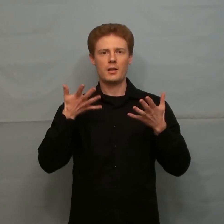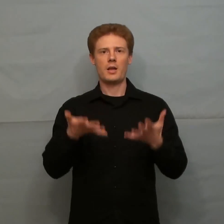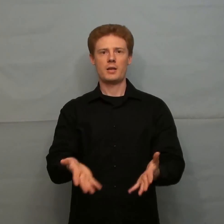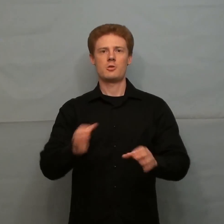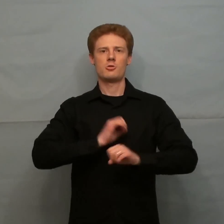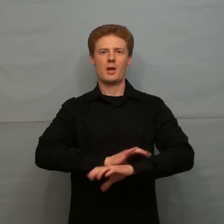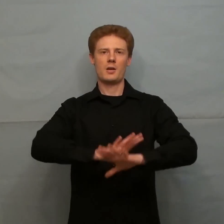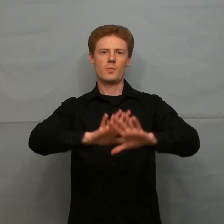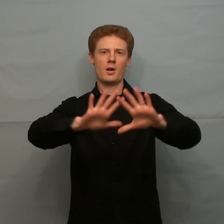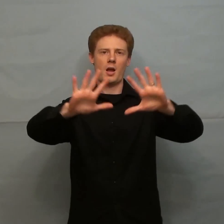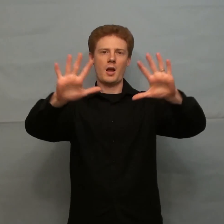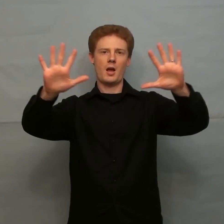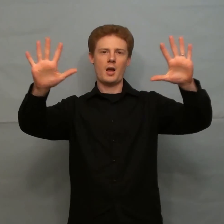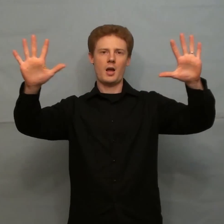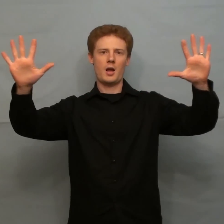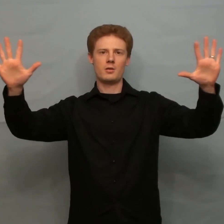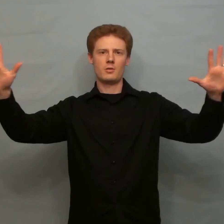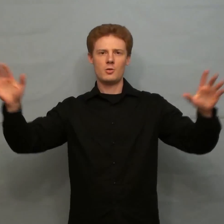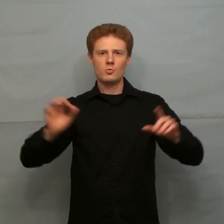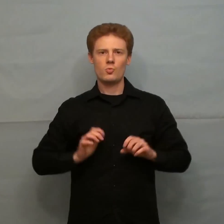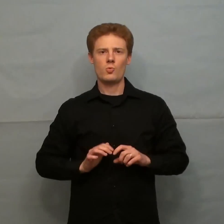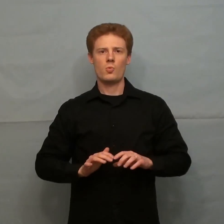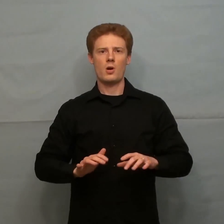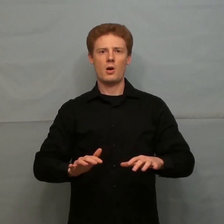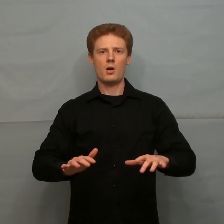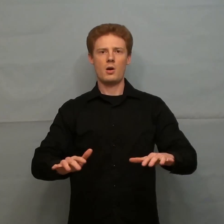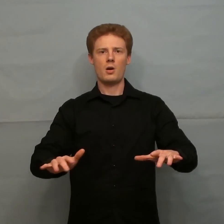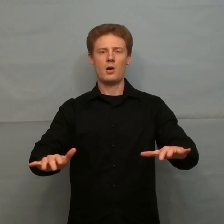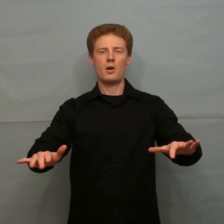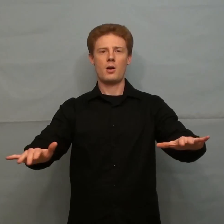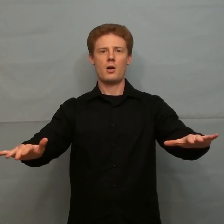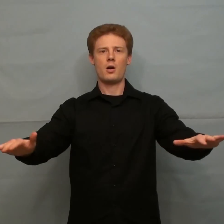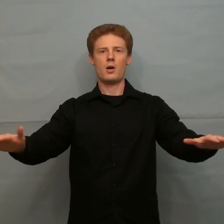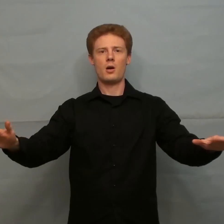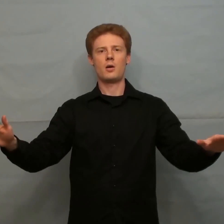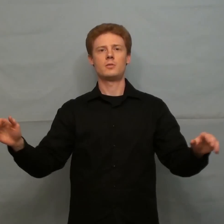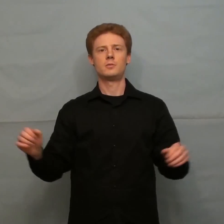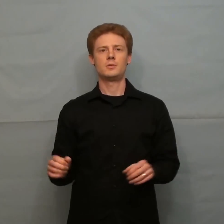Let it shine bright to all! Let shine-[big] ripple